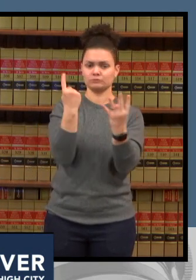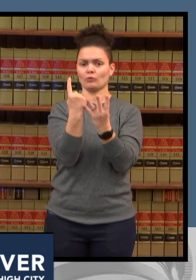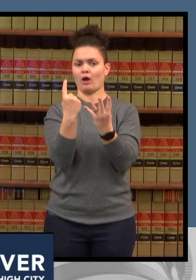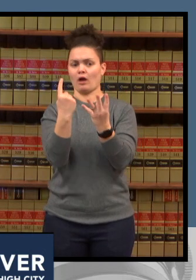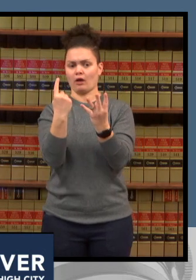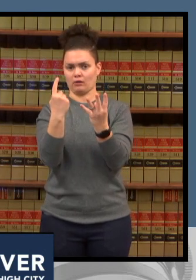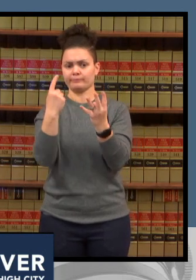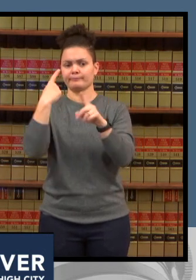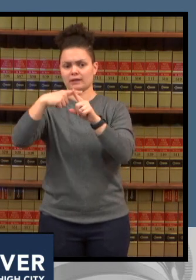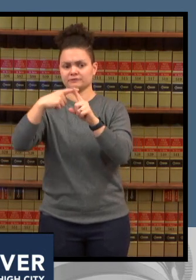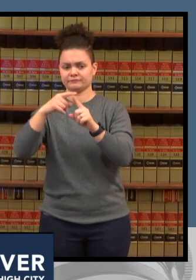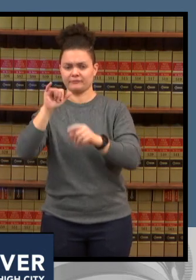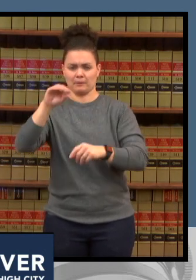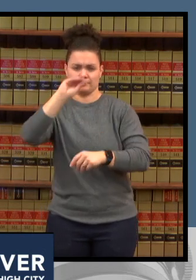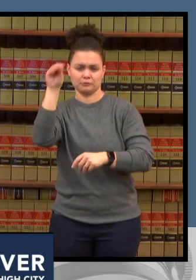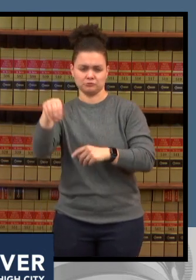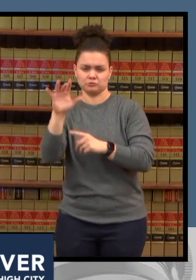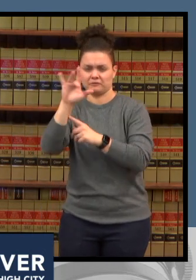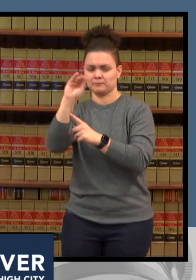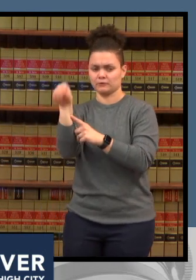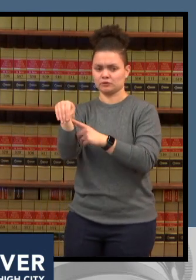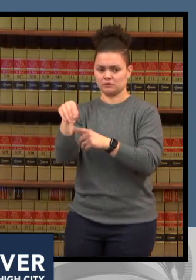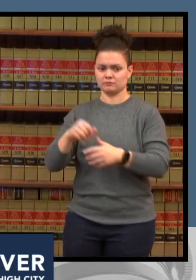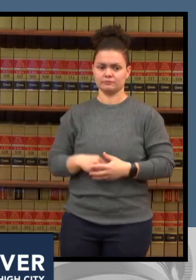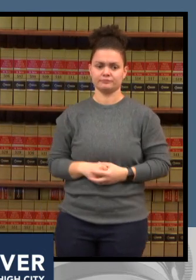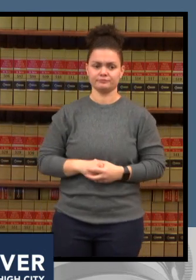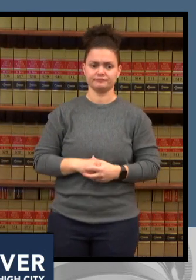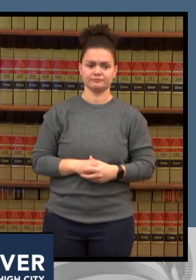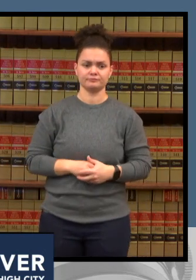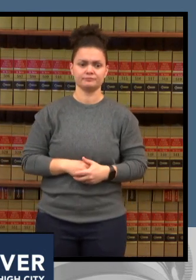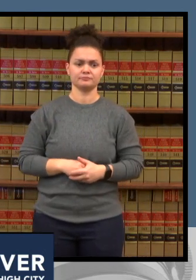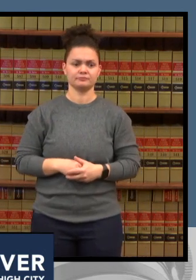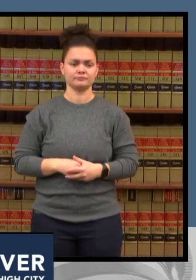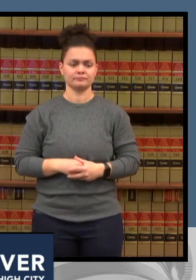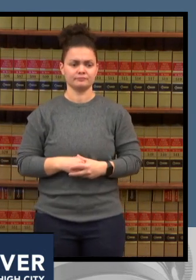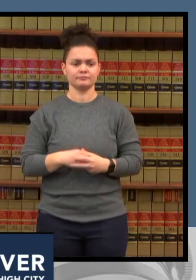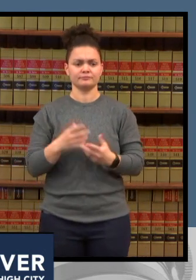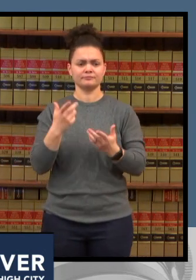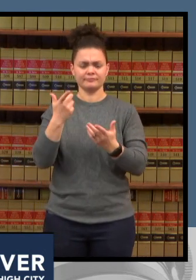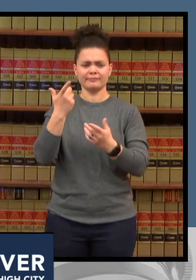third i hope this list is not too long third schools are you planning to keep